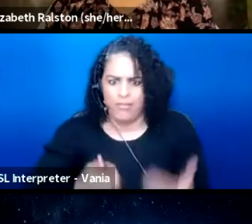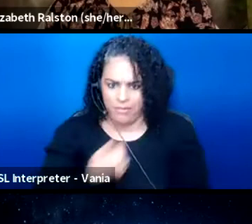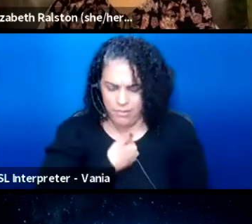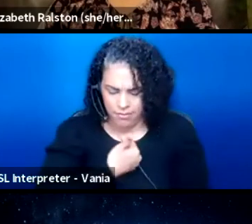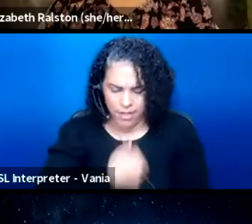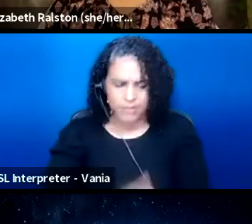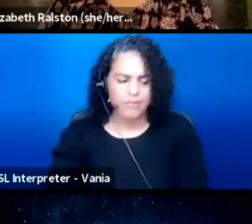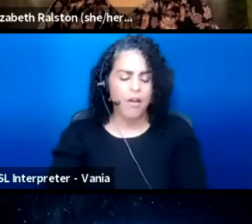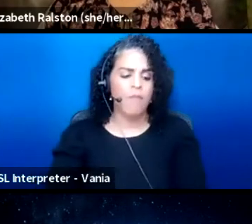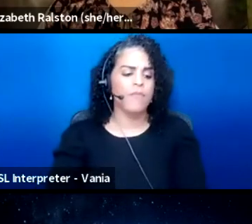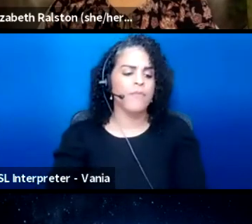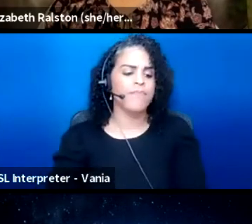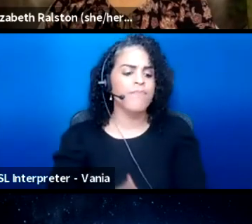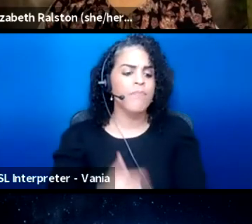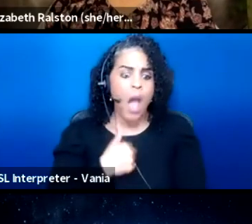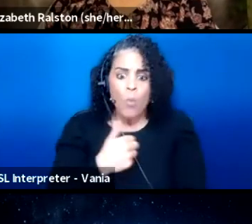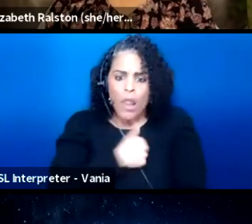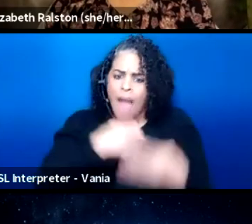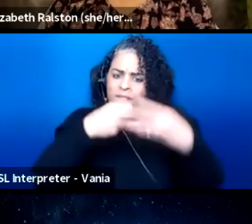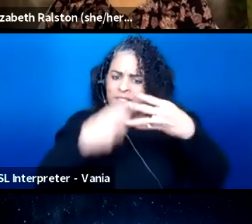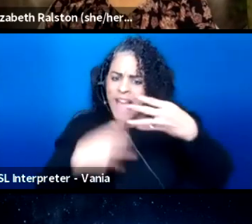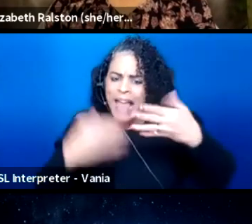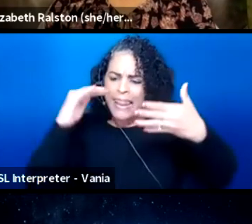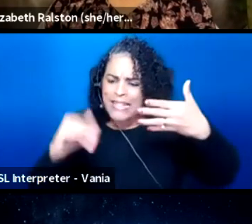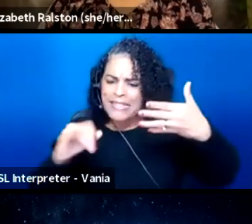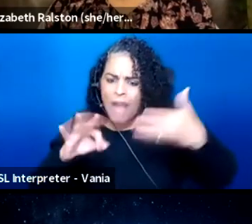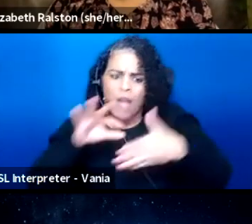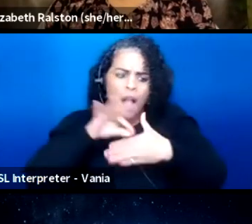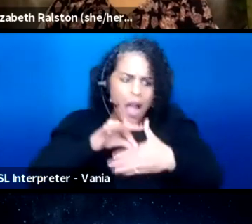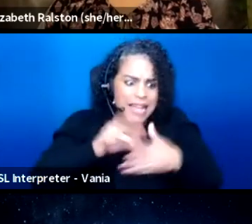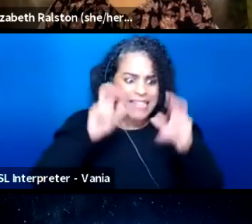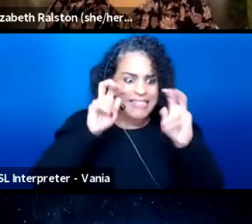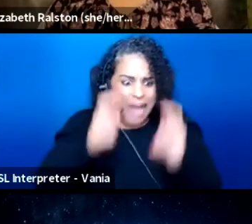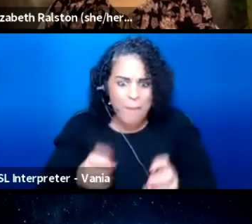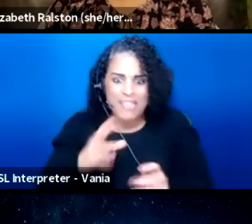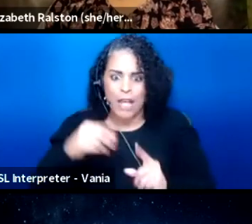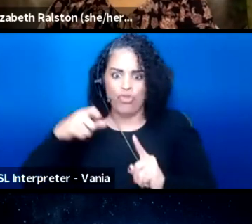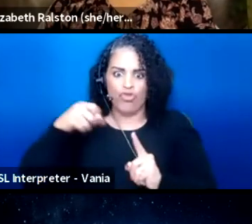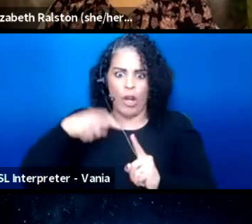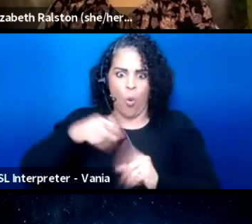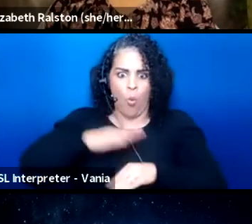I would love a list of content topics and potential trigger warnings from the show,